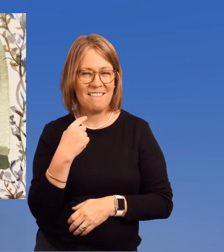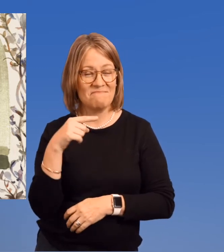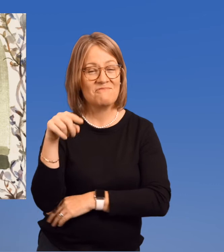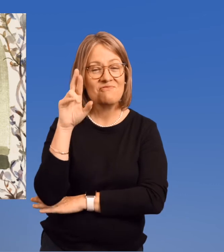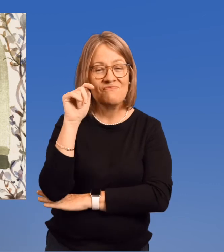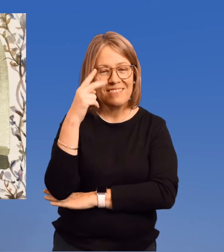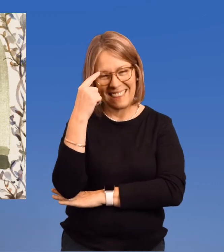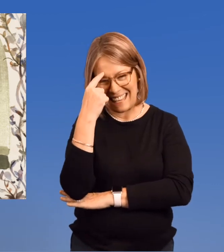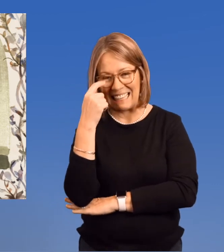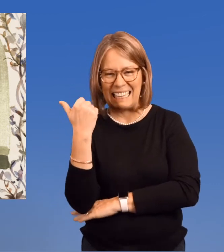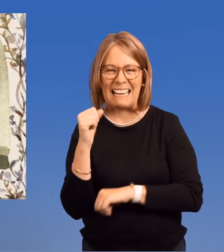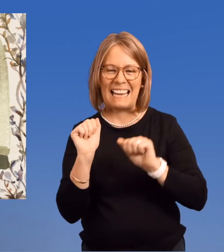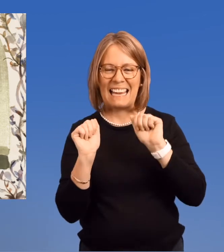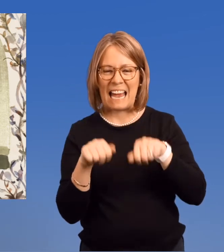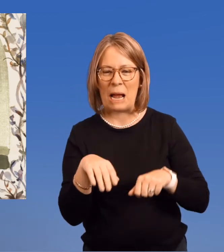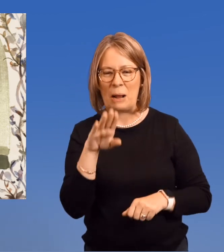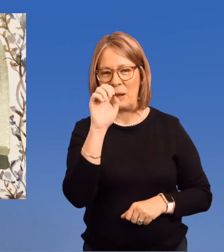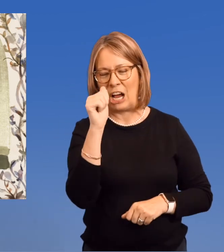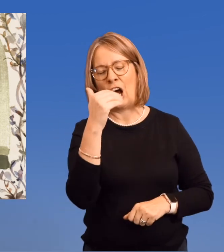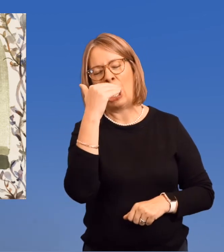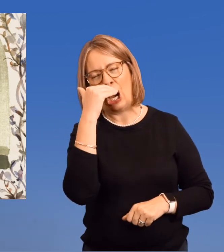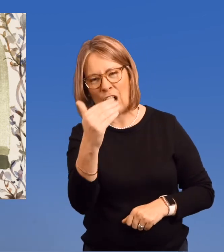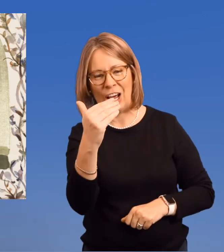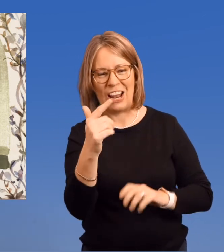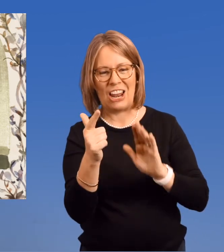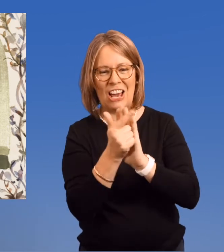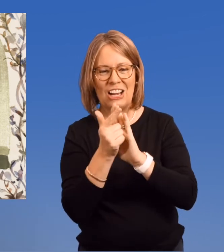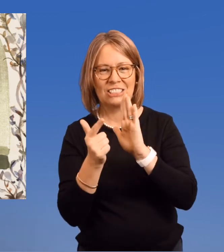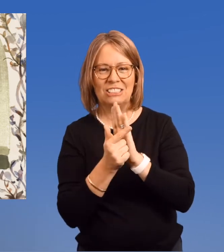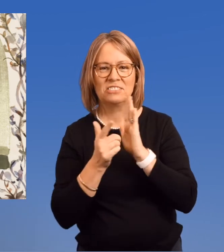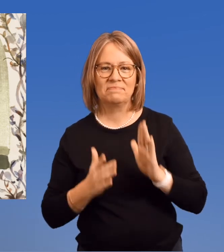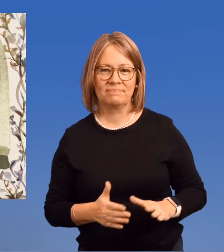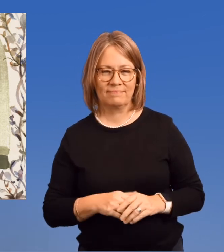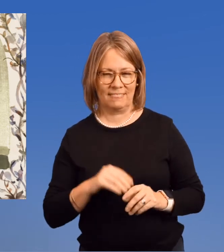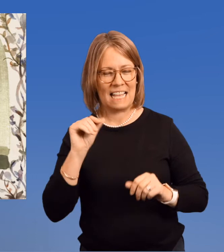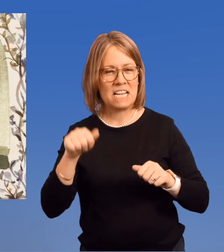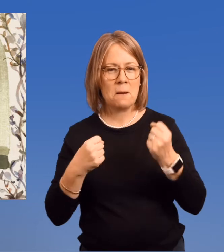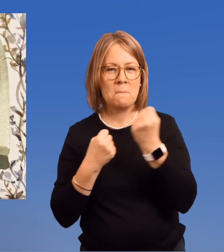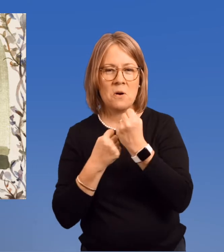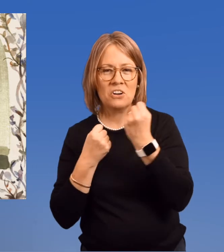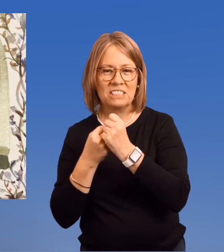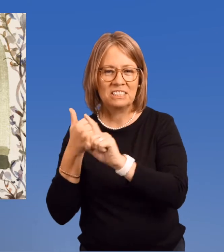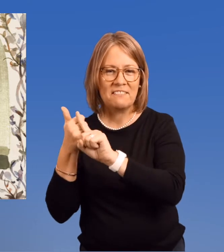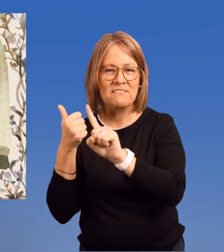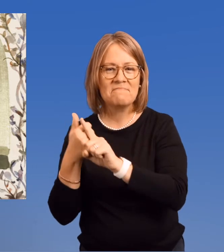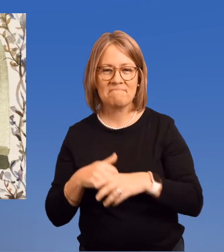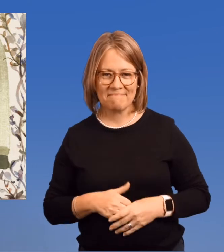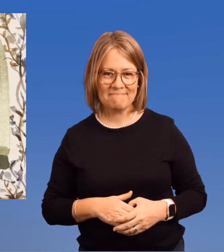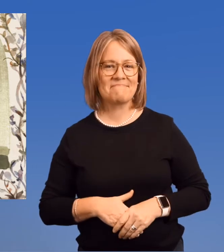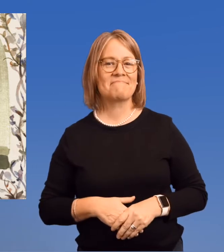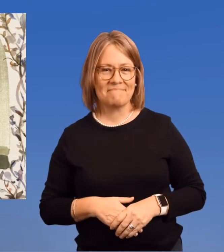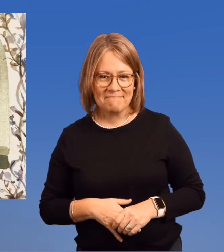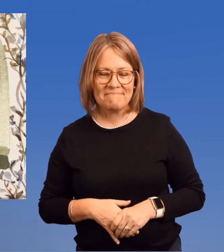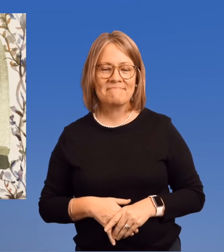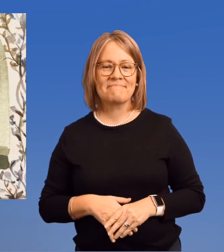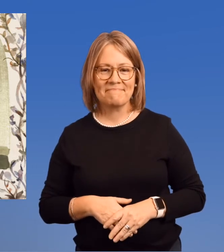She believed she could be a good lawyer and support herself,